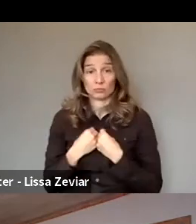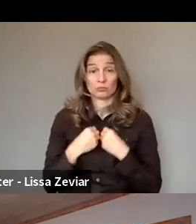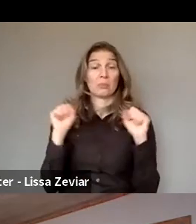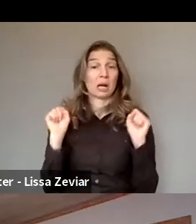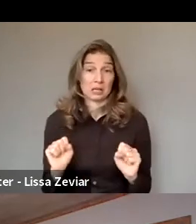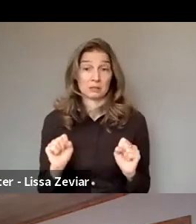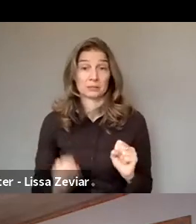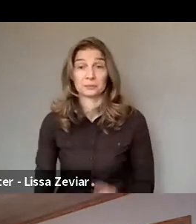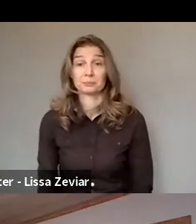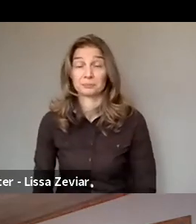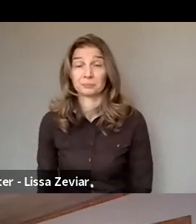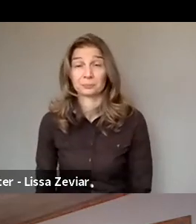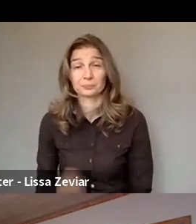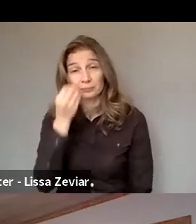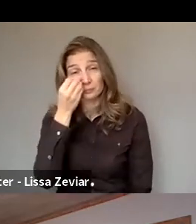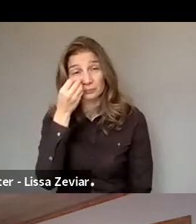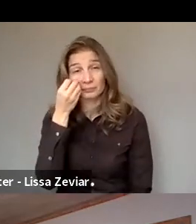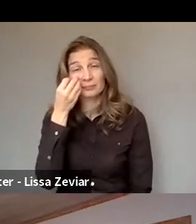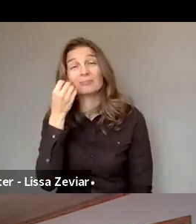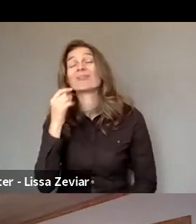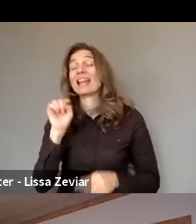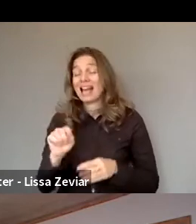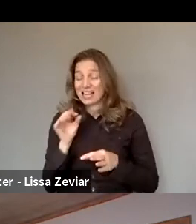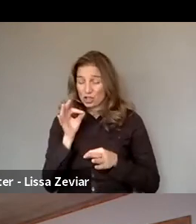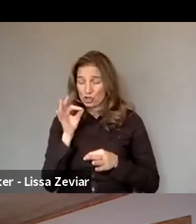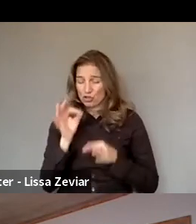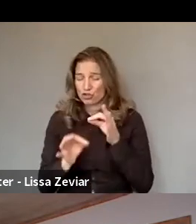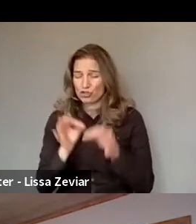What exactly will be in the strategy? I just said a couple of points